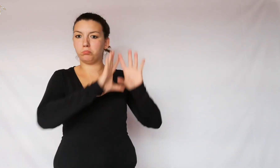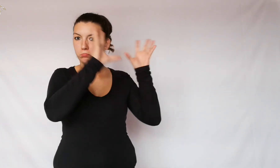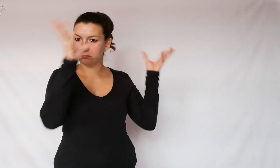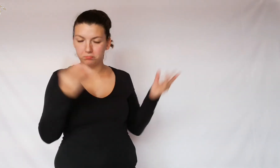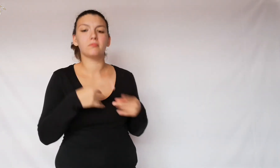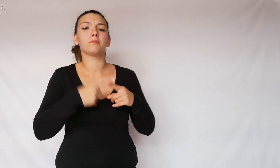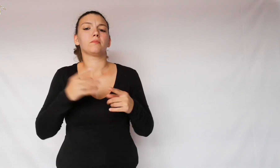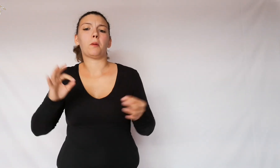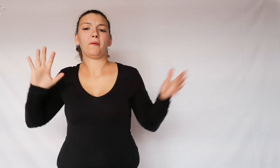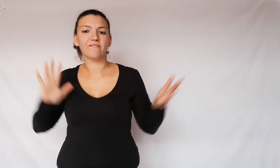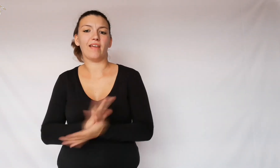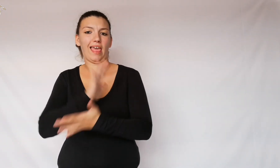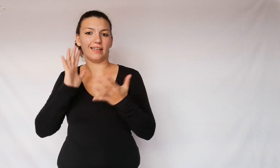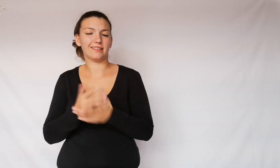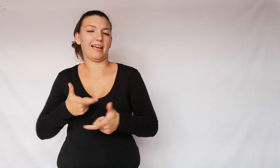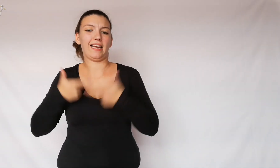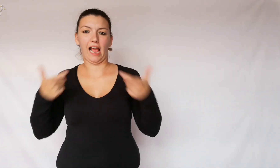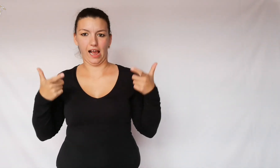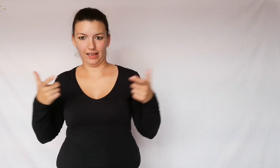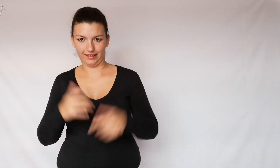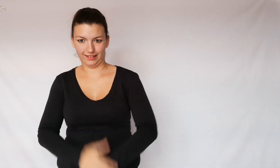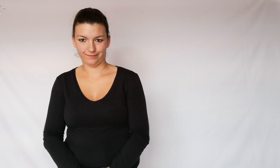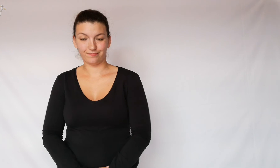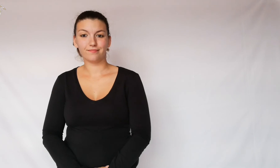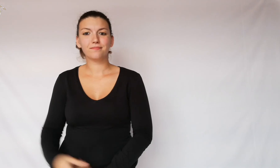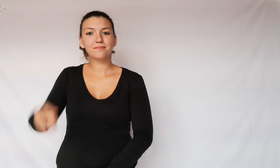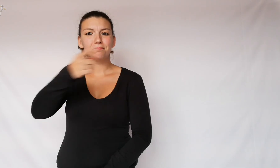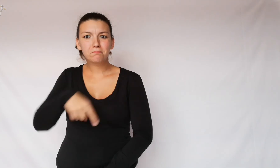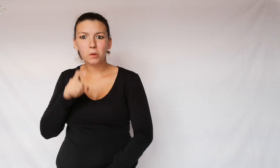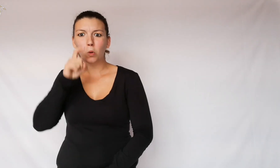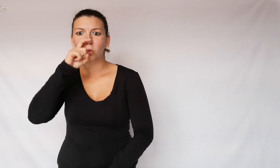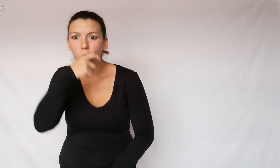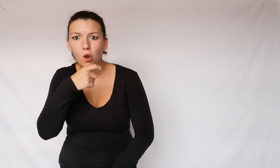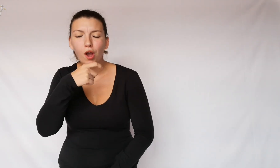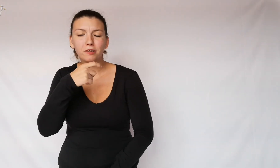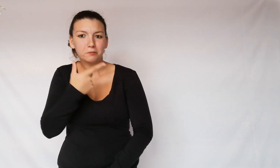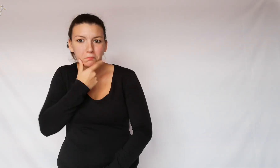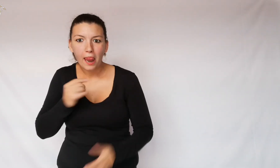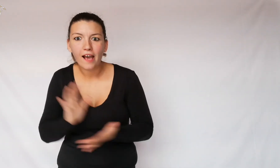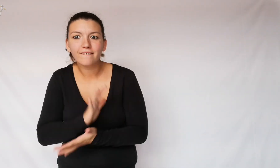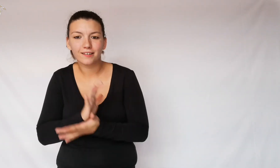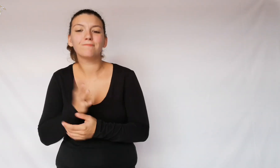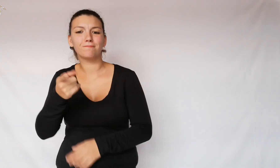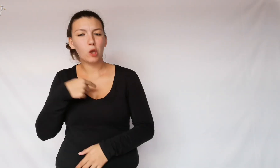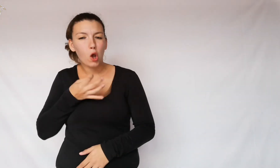All this makes it clear that it is really a great party. If this beautiful party has intrigued you